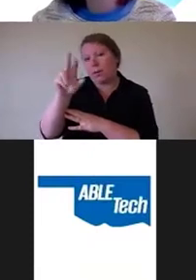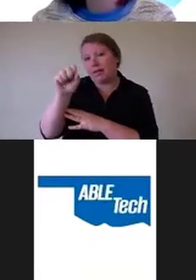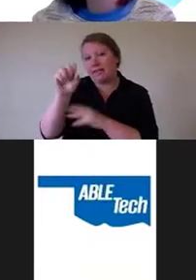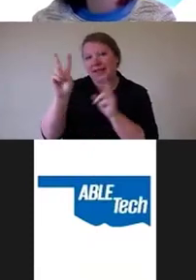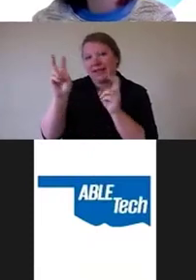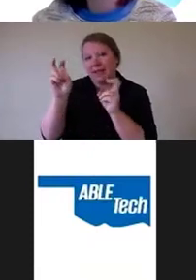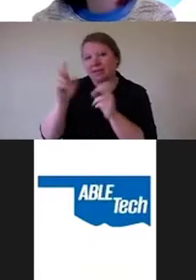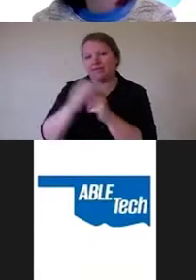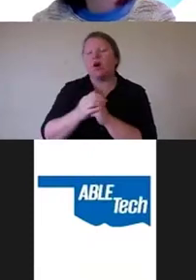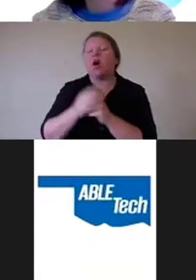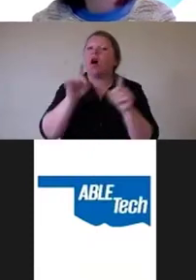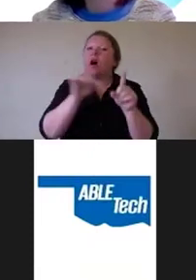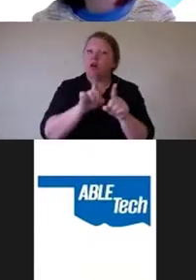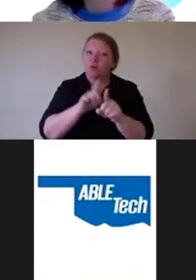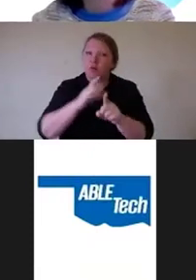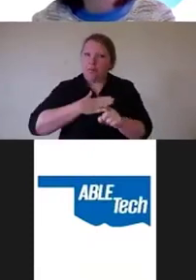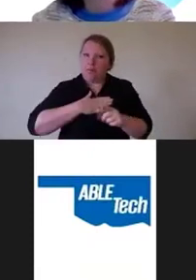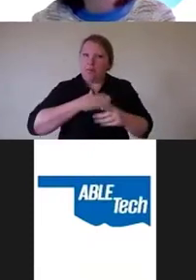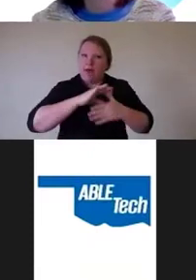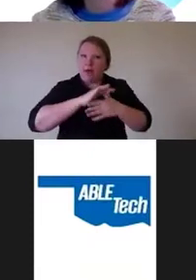I post to that site is also accessible.